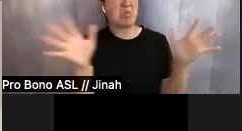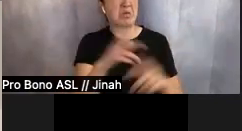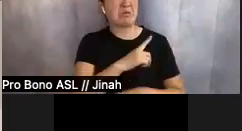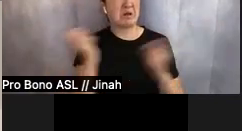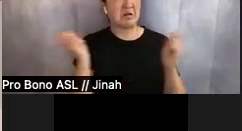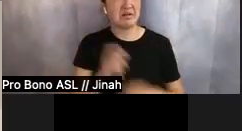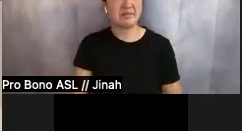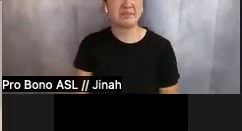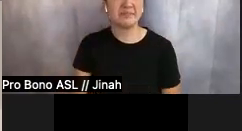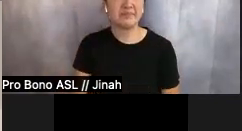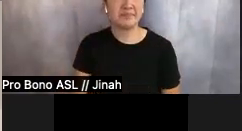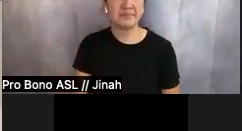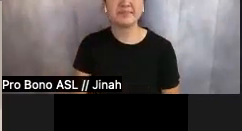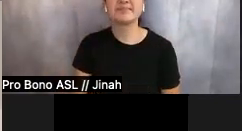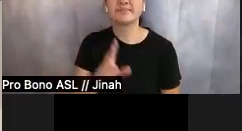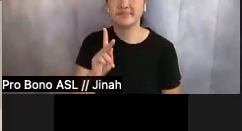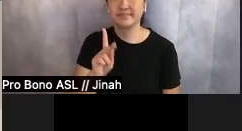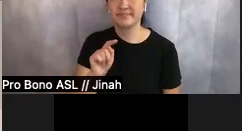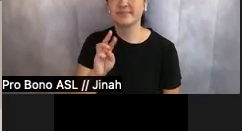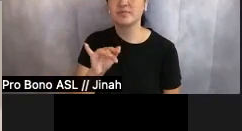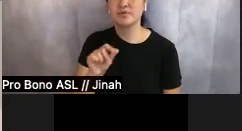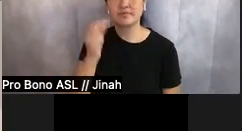And then Katrina remembered. "What do you smell?"